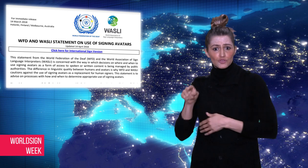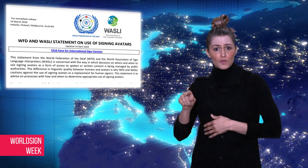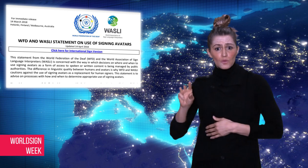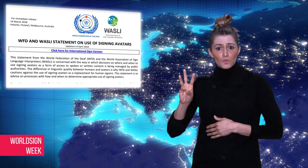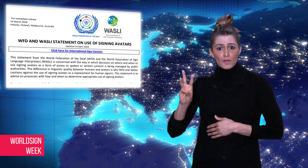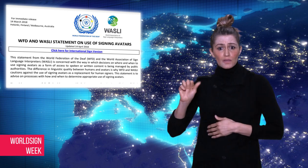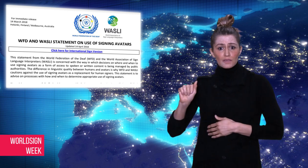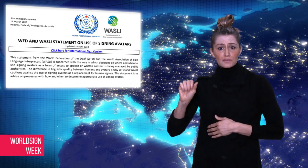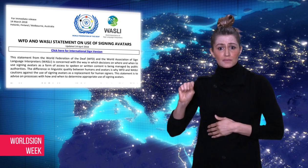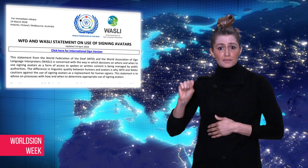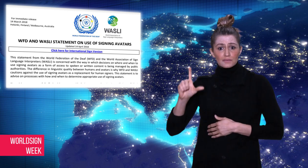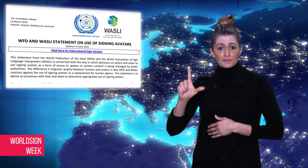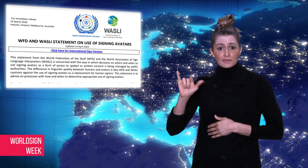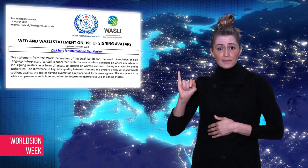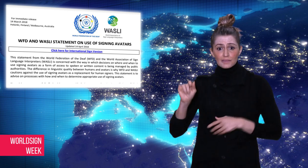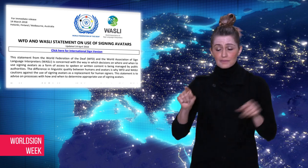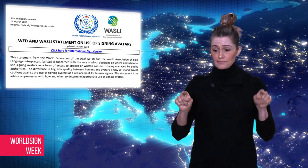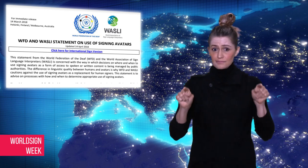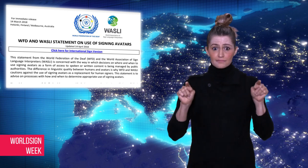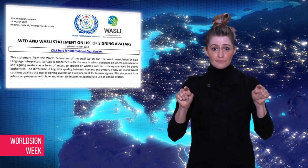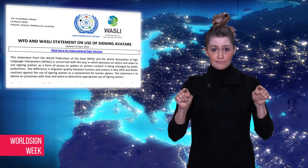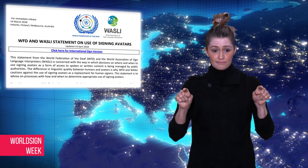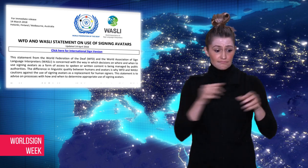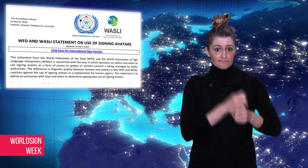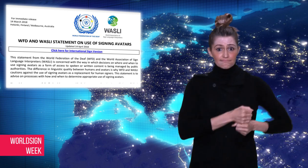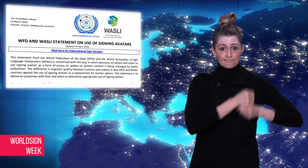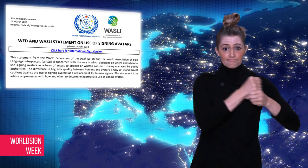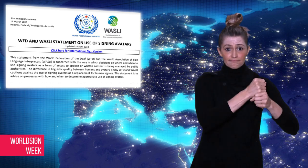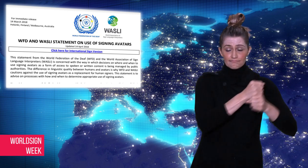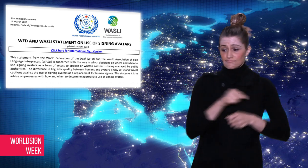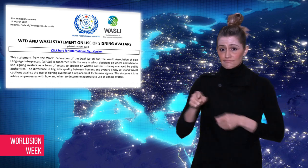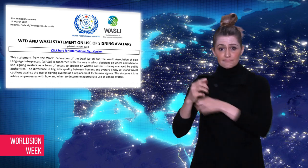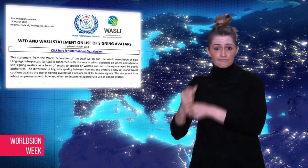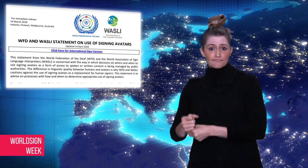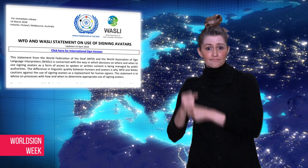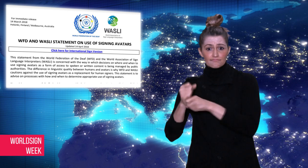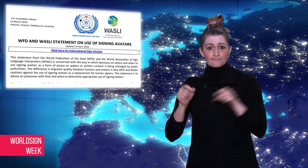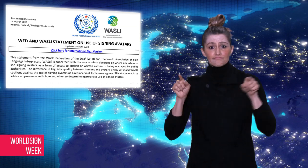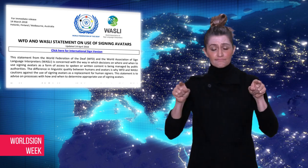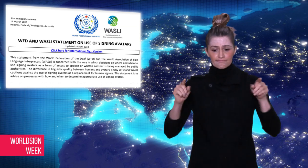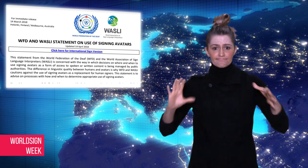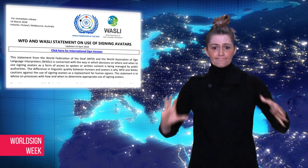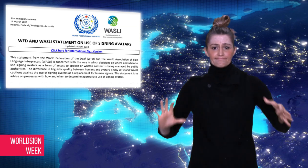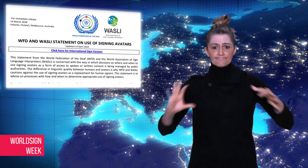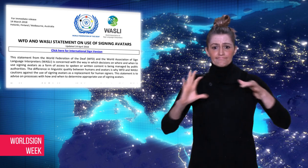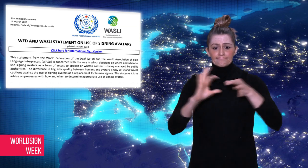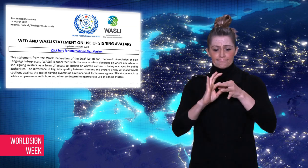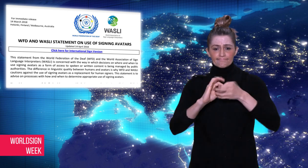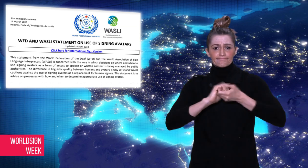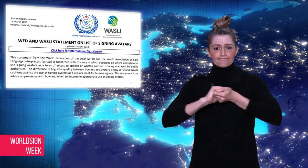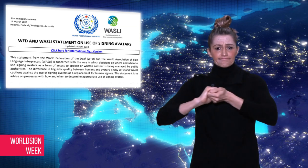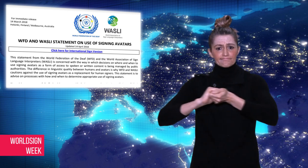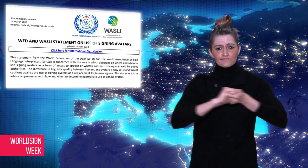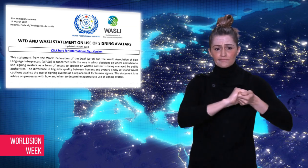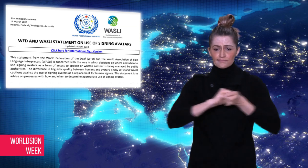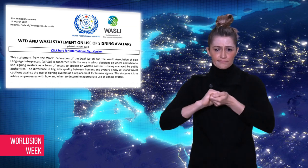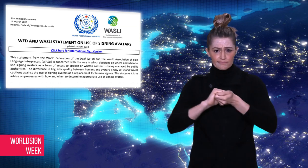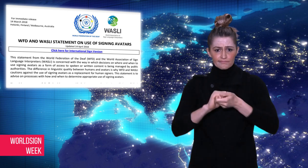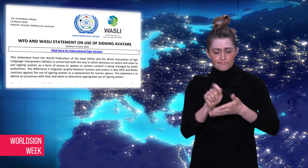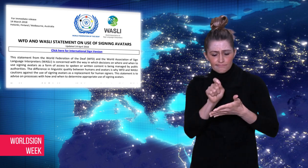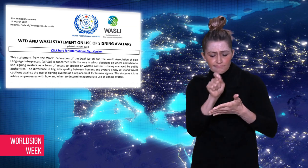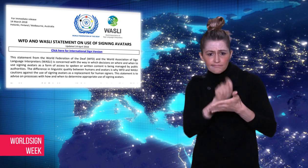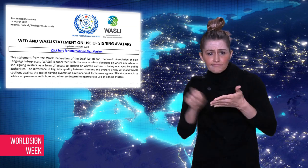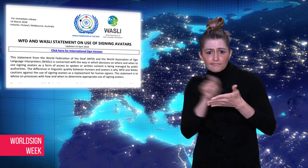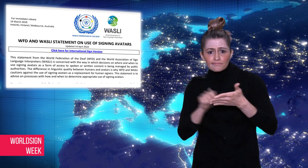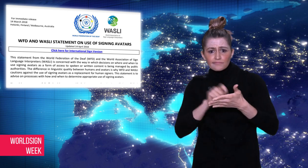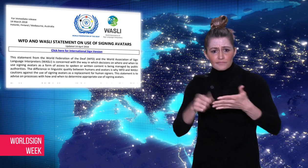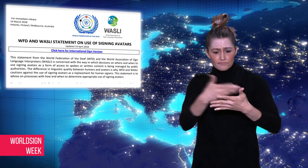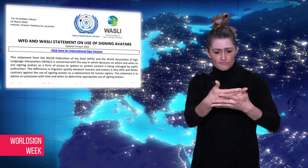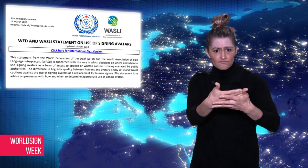Deaf (WFD) and the World Association of Sign